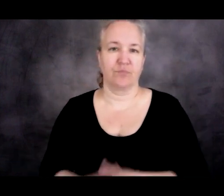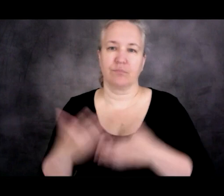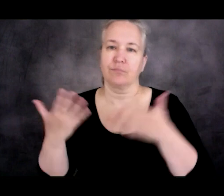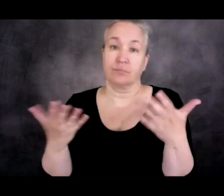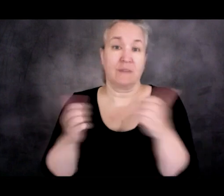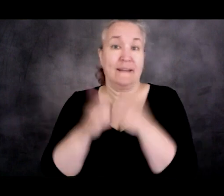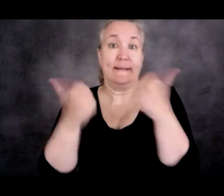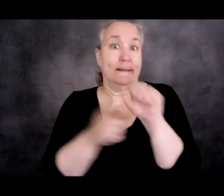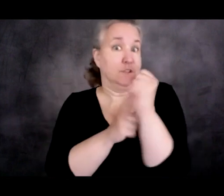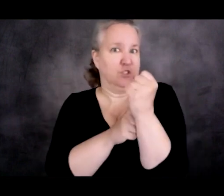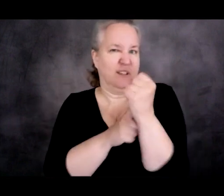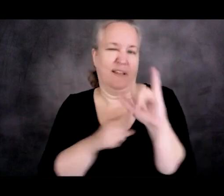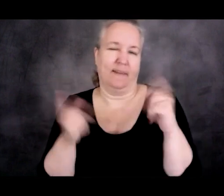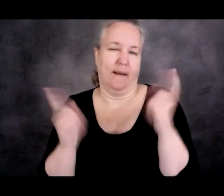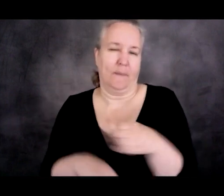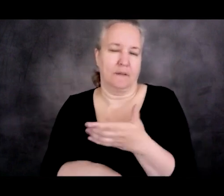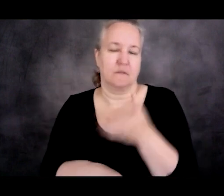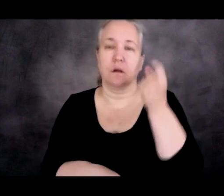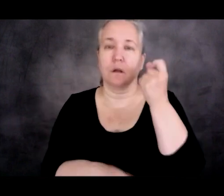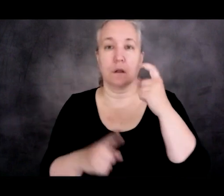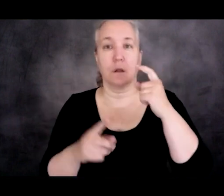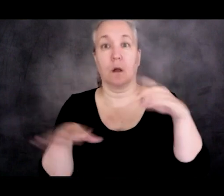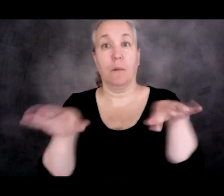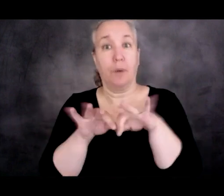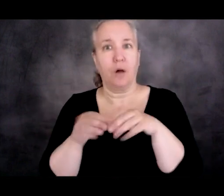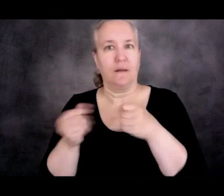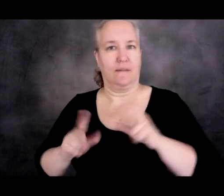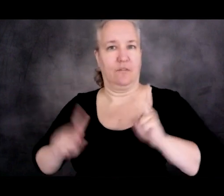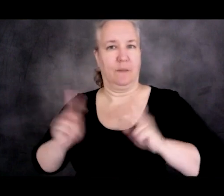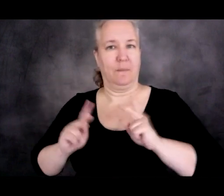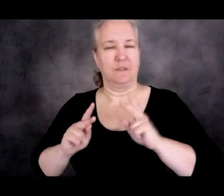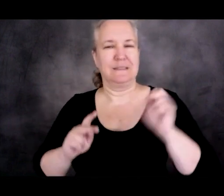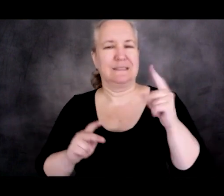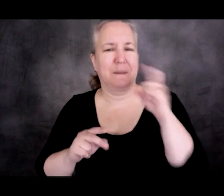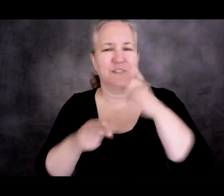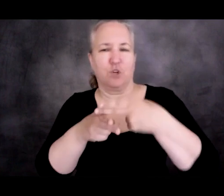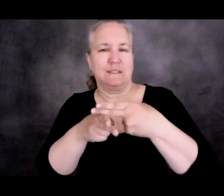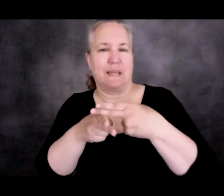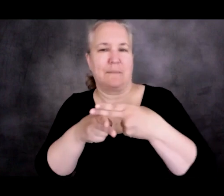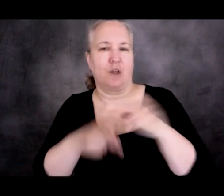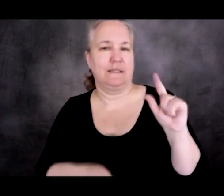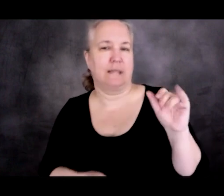But it's about giving people that space for temporary asylum as their case is being adjudicated,